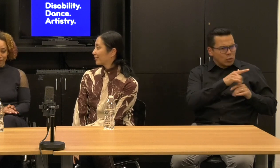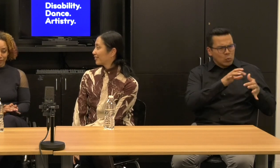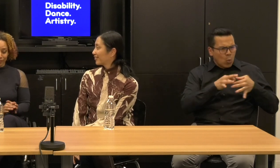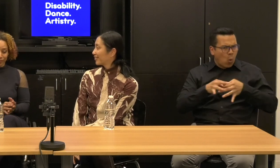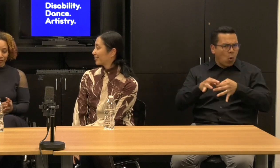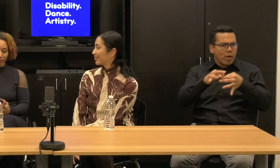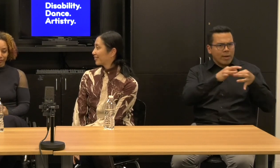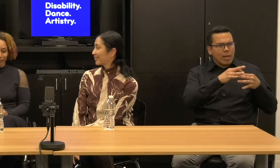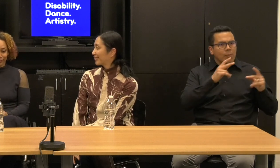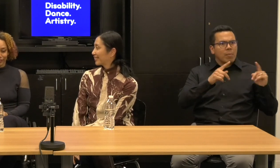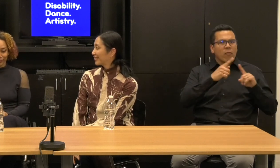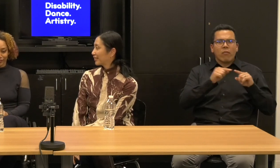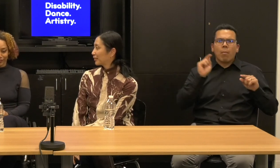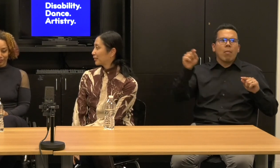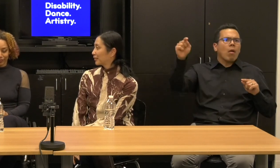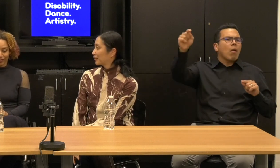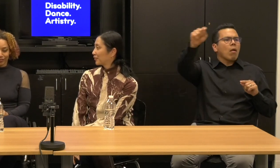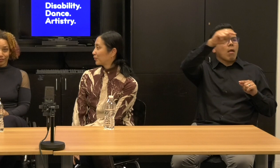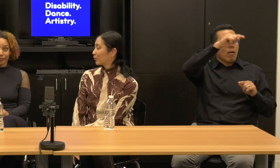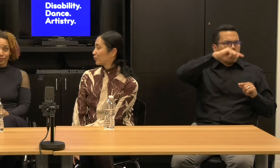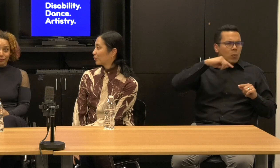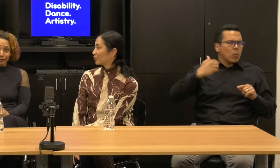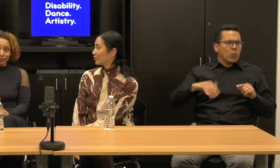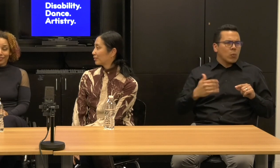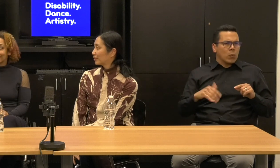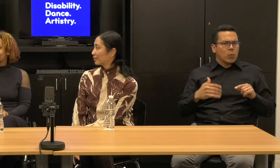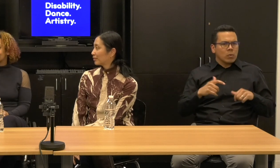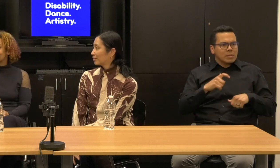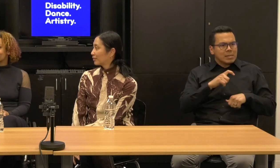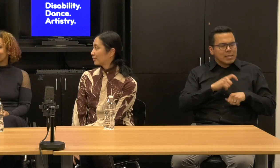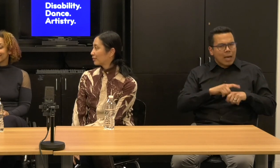collaborations over such intense time and space challenges.